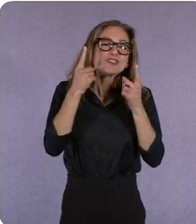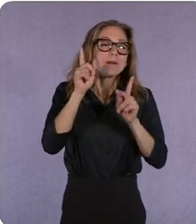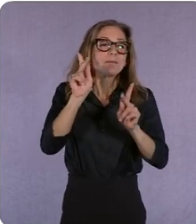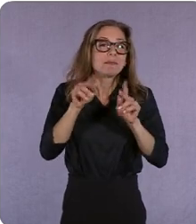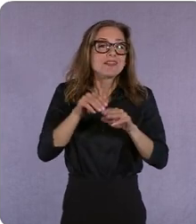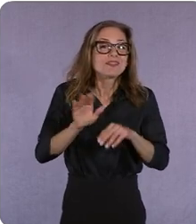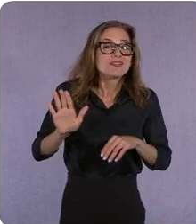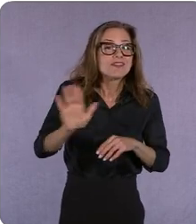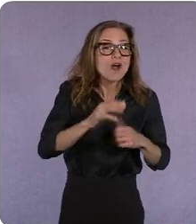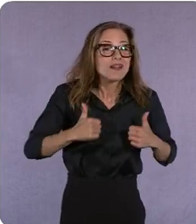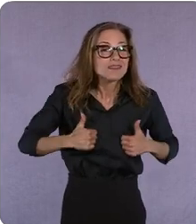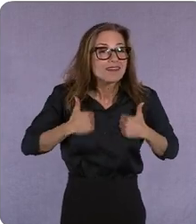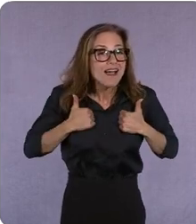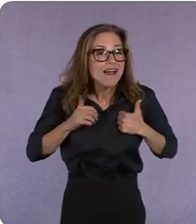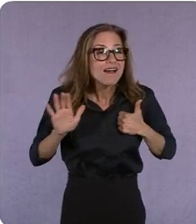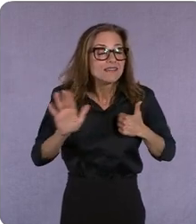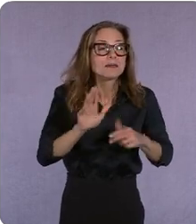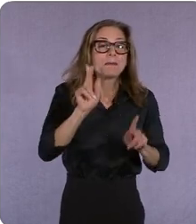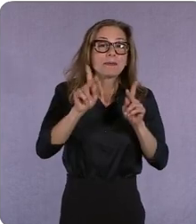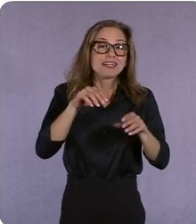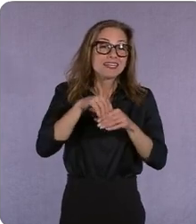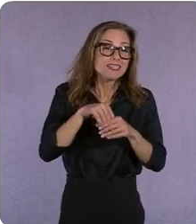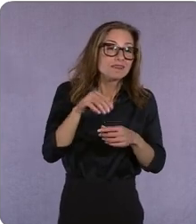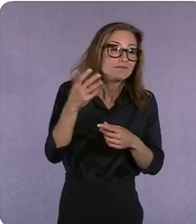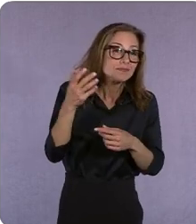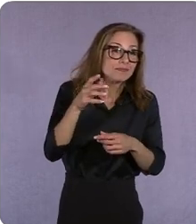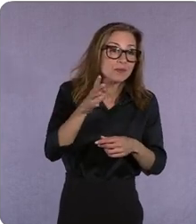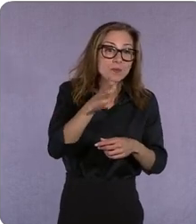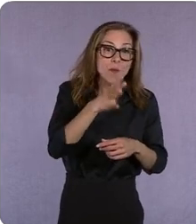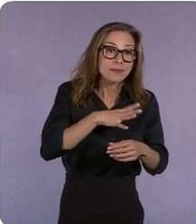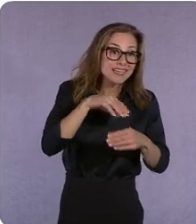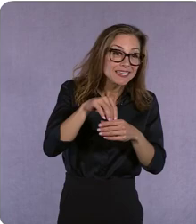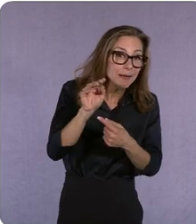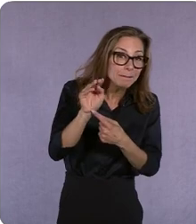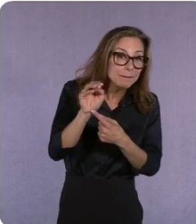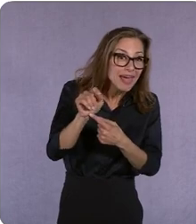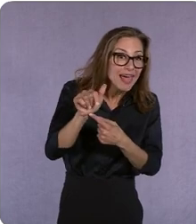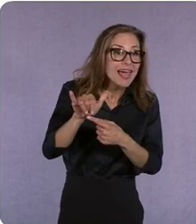is very different than where they are in july i mean may i am right may is the worst month of the